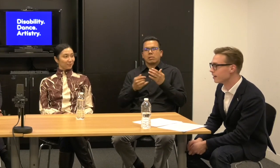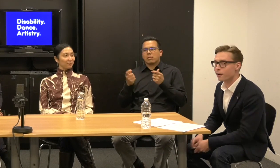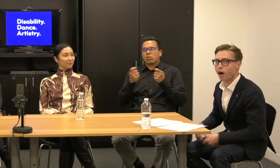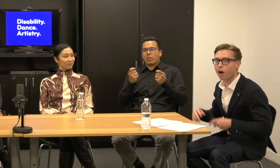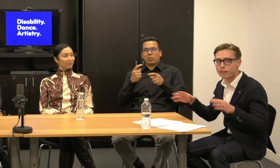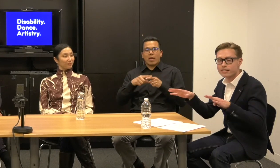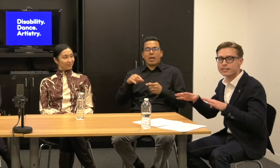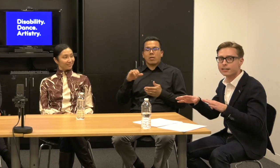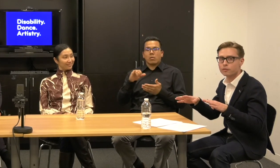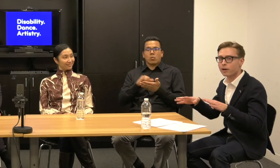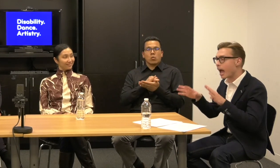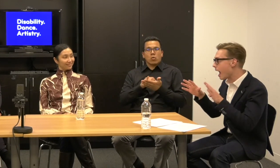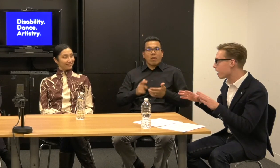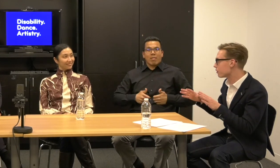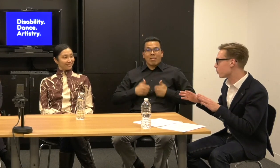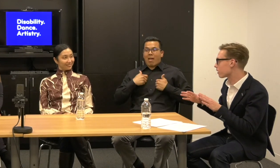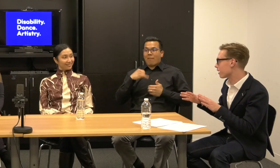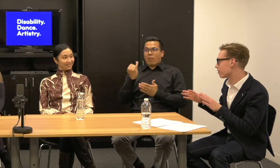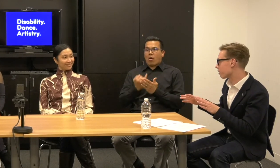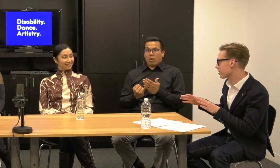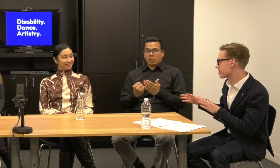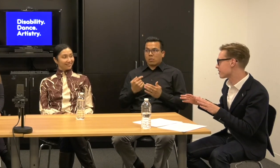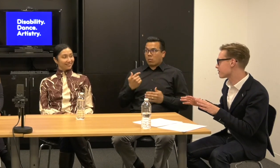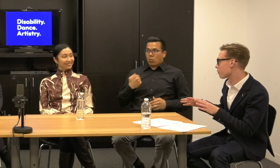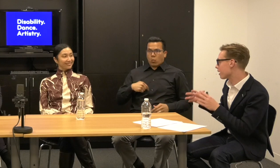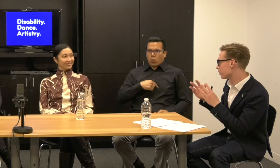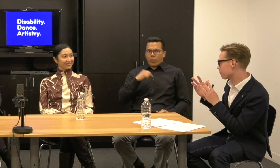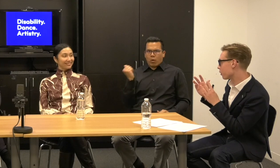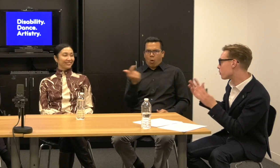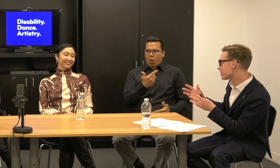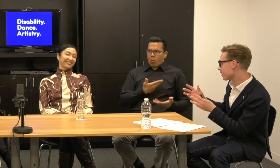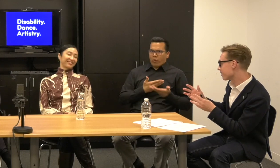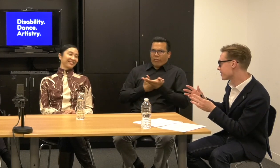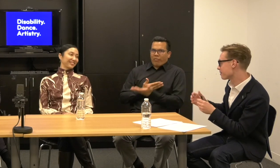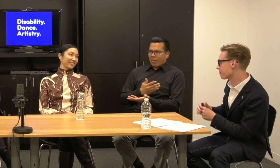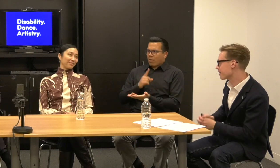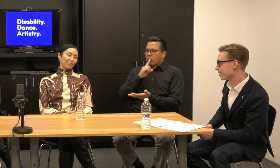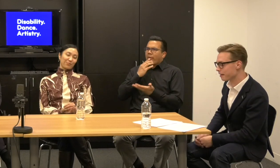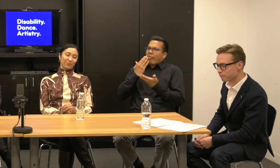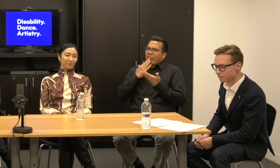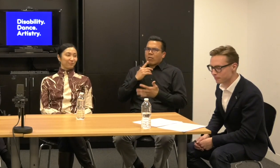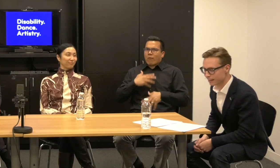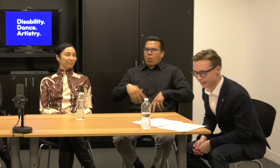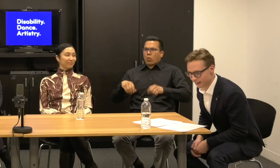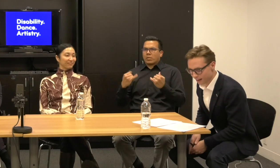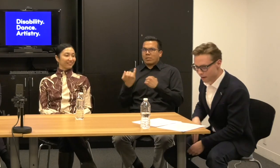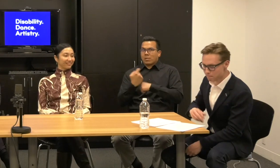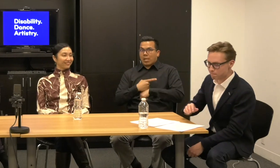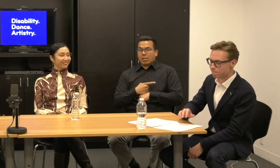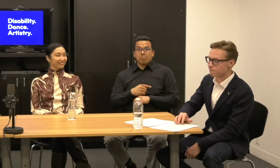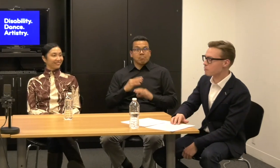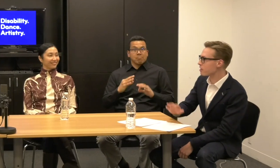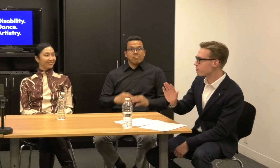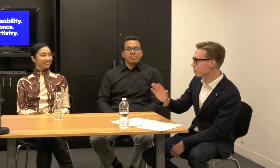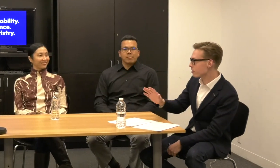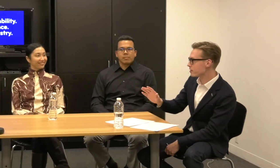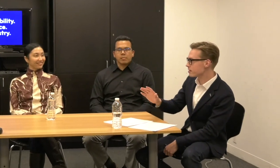All of us here were at New York Live Arts, so thank you for hosting us today.